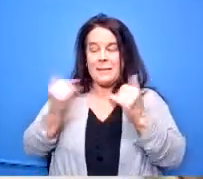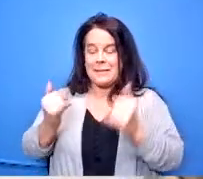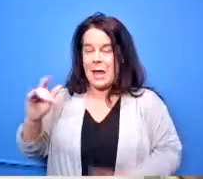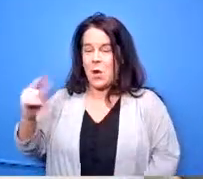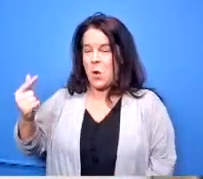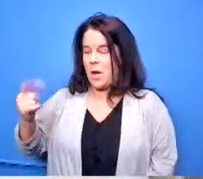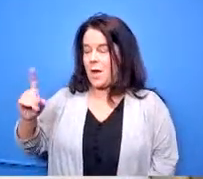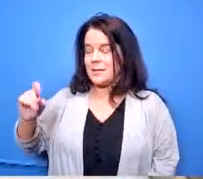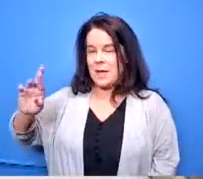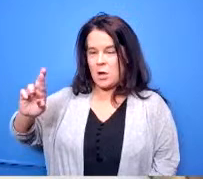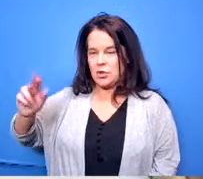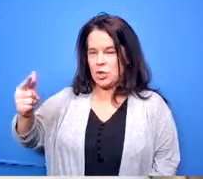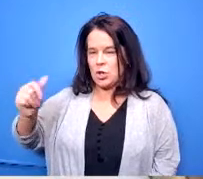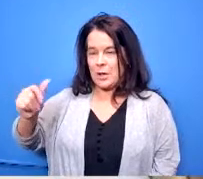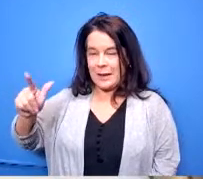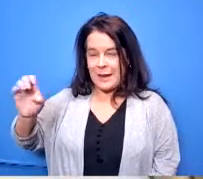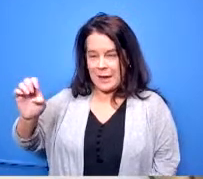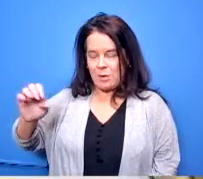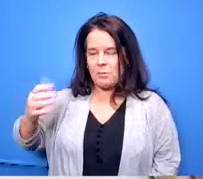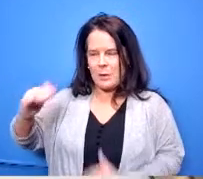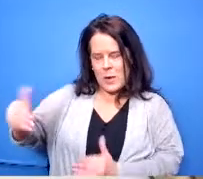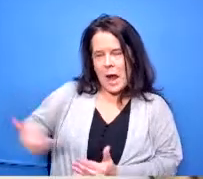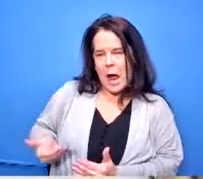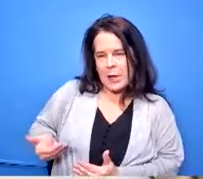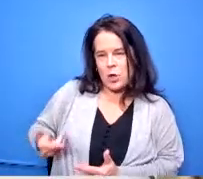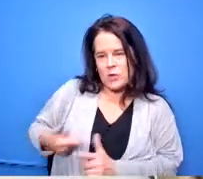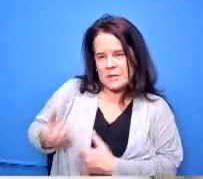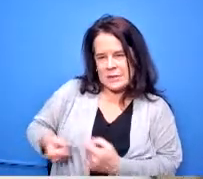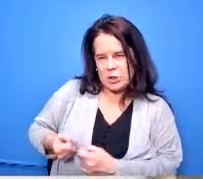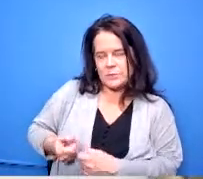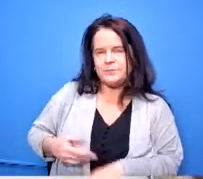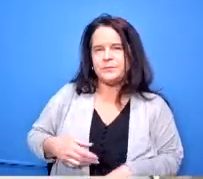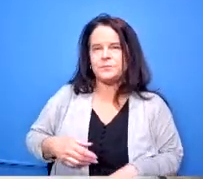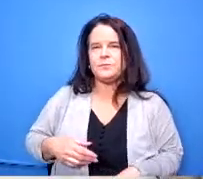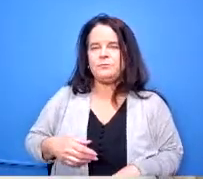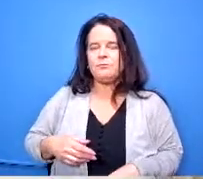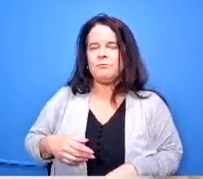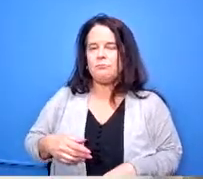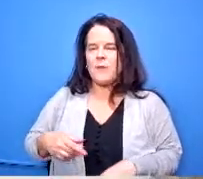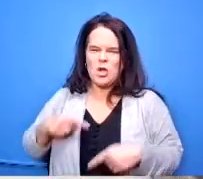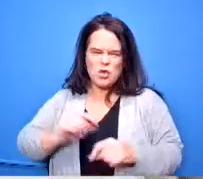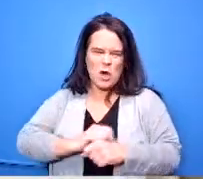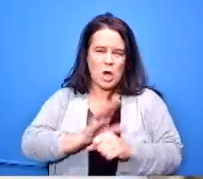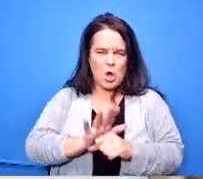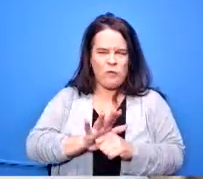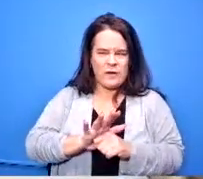who's in that position that was vacated during the covet situation and she's working with teachers